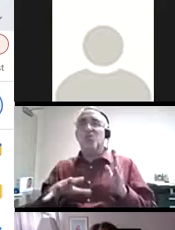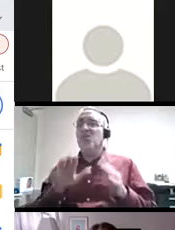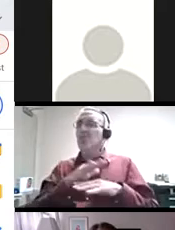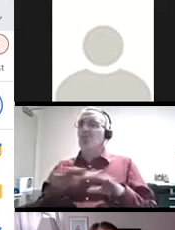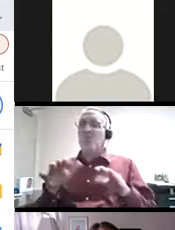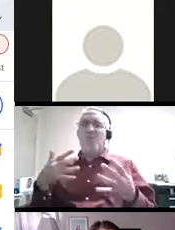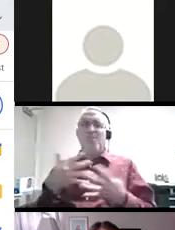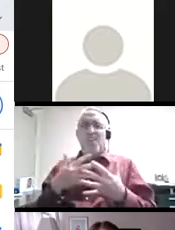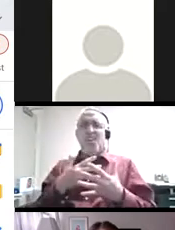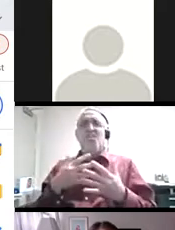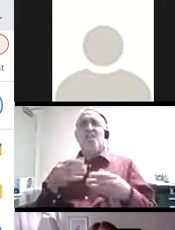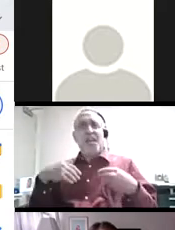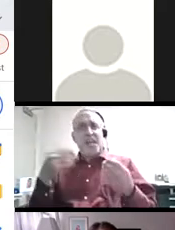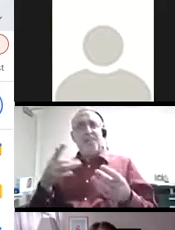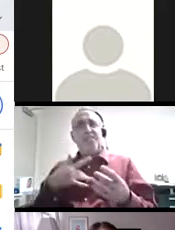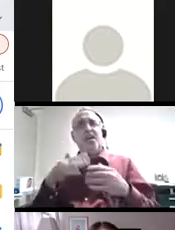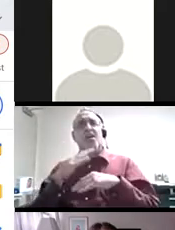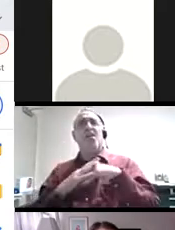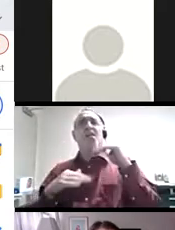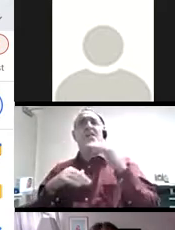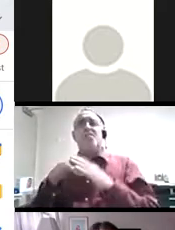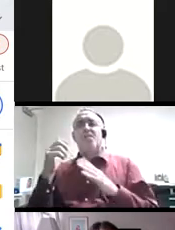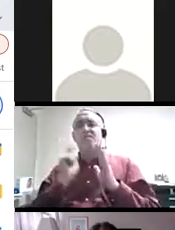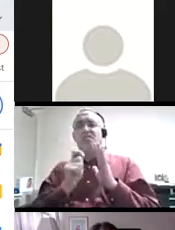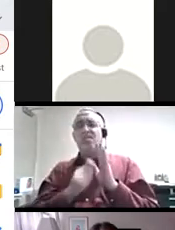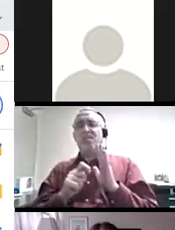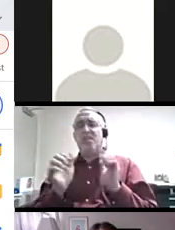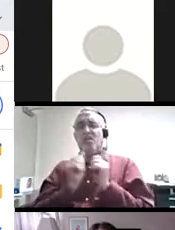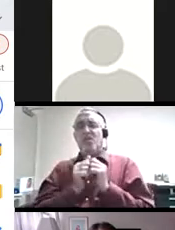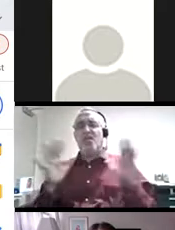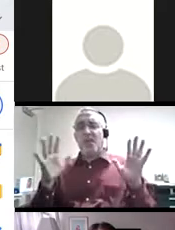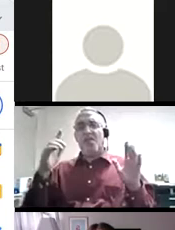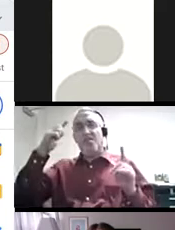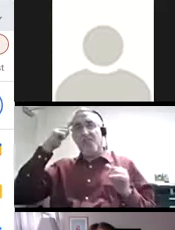fear of writing by allowing them a space to lean into writing without the fear of being assessed